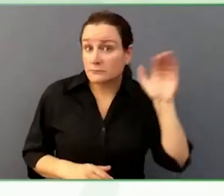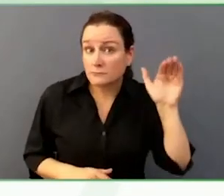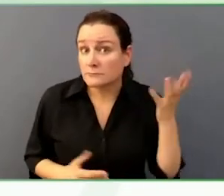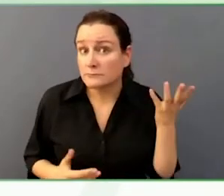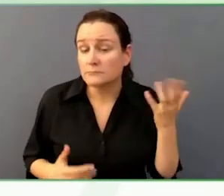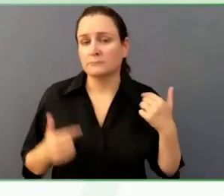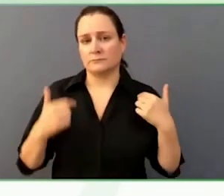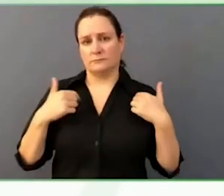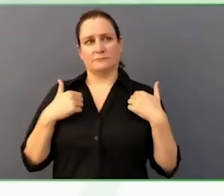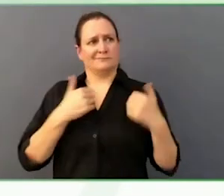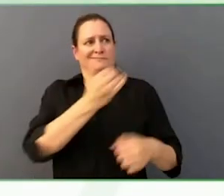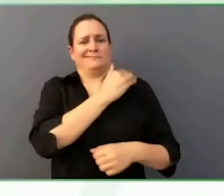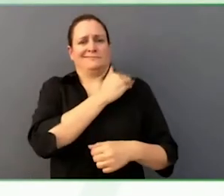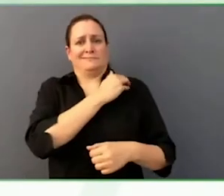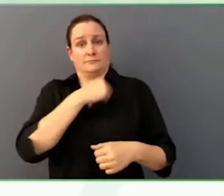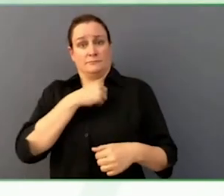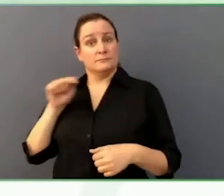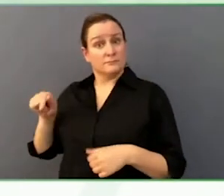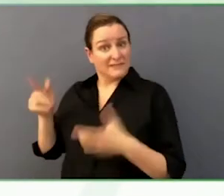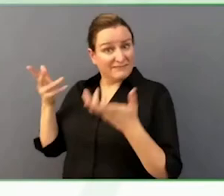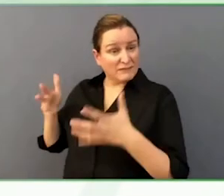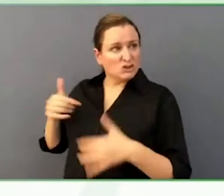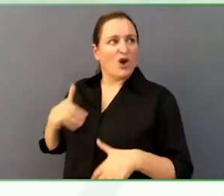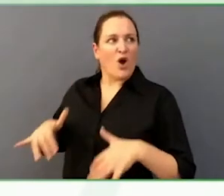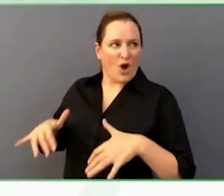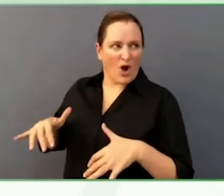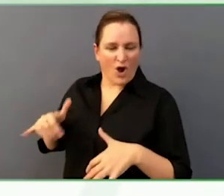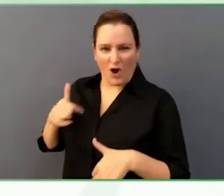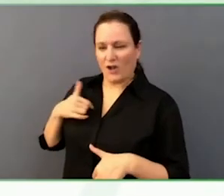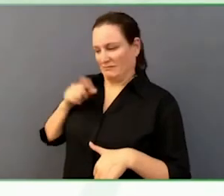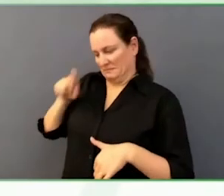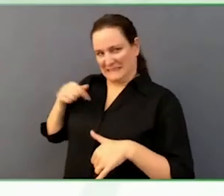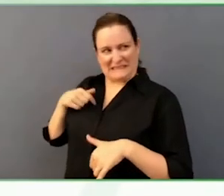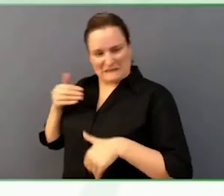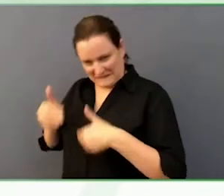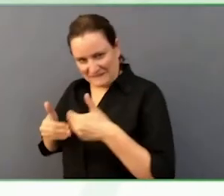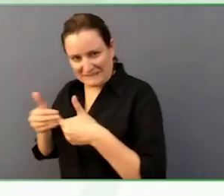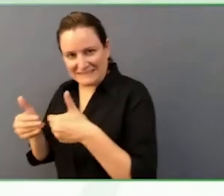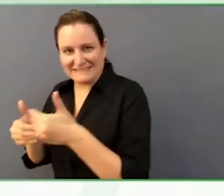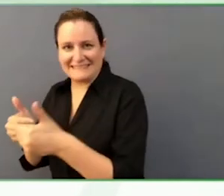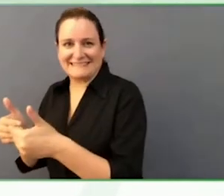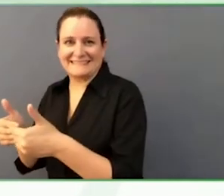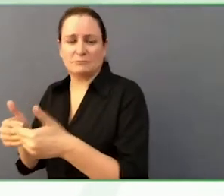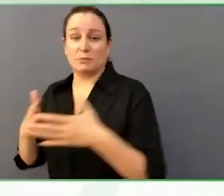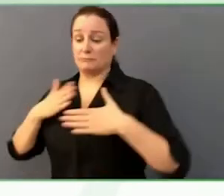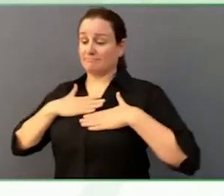But it is that respect for Nicholas that we all have, and